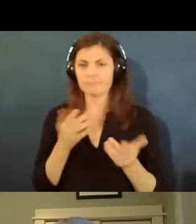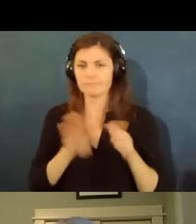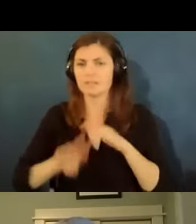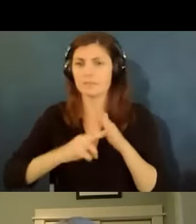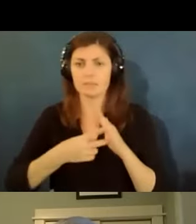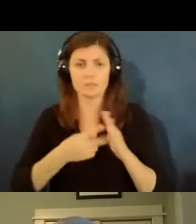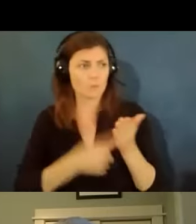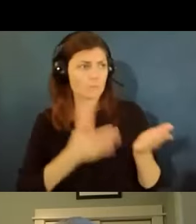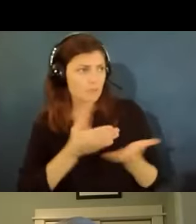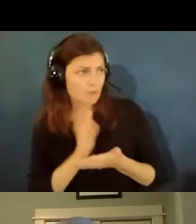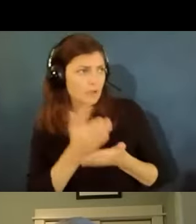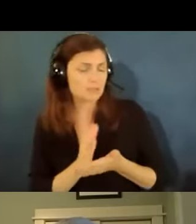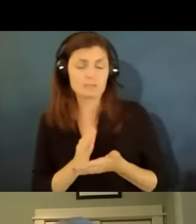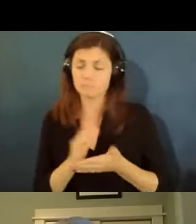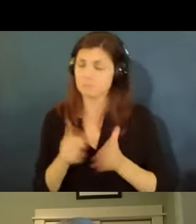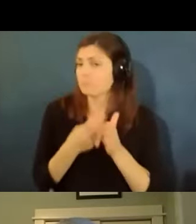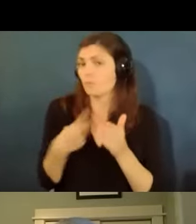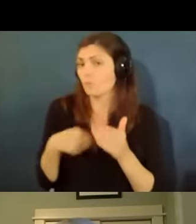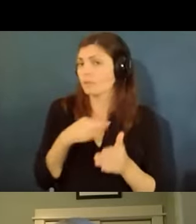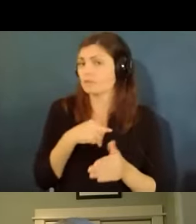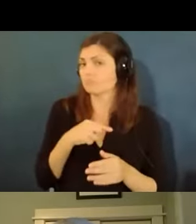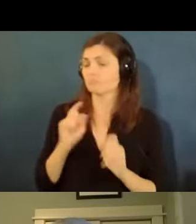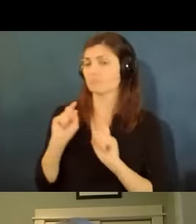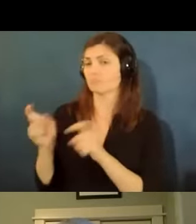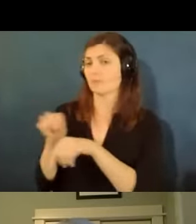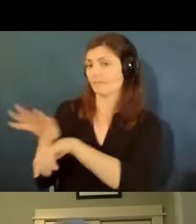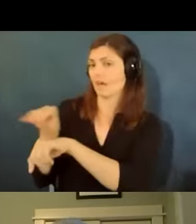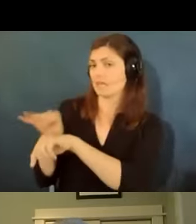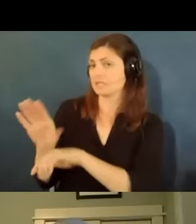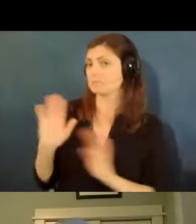them advice and that may be all they need and they are successful or they work out something